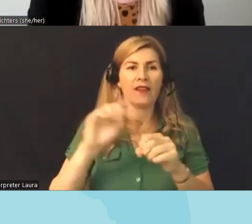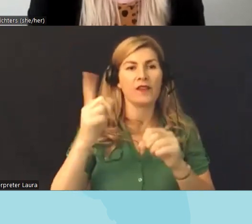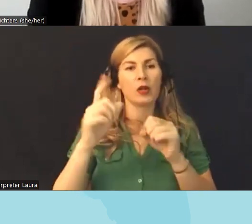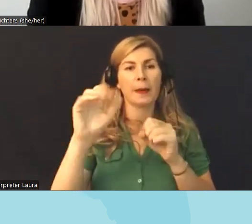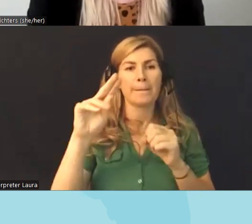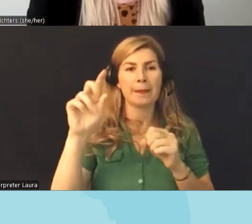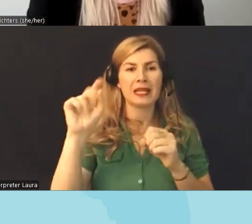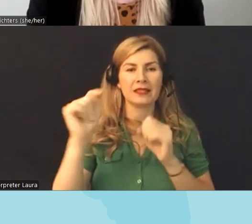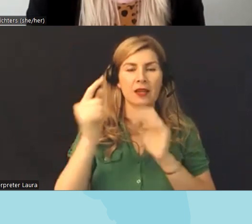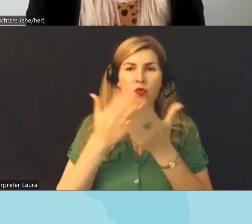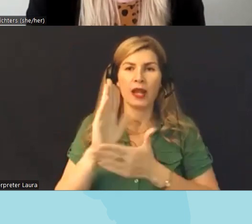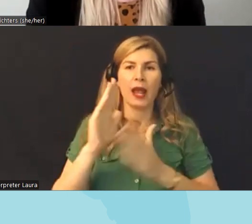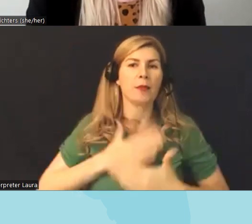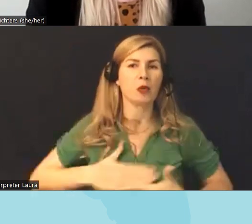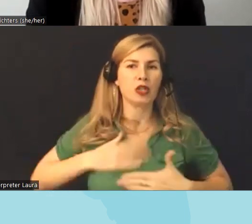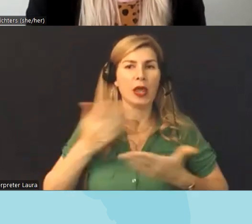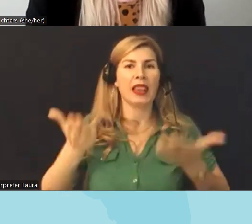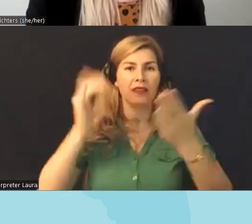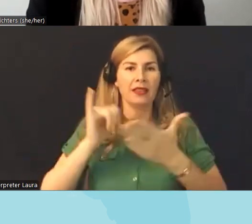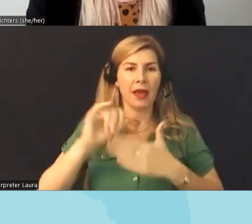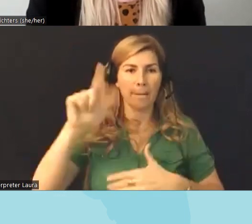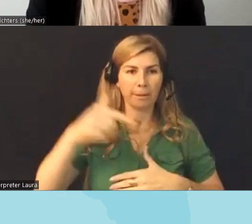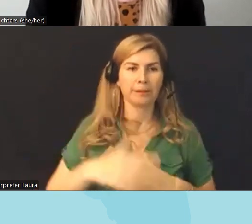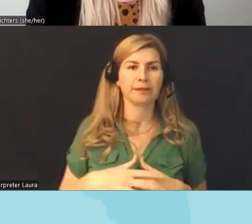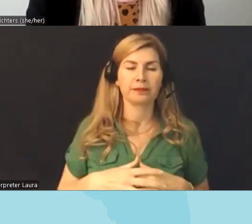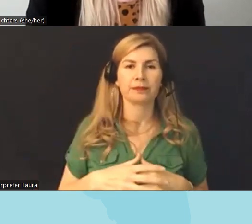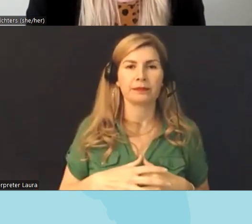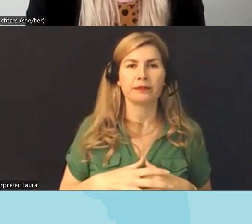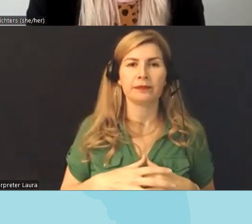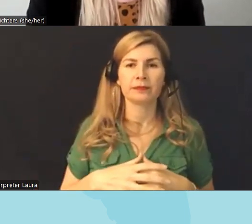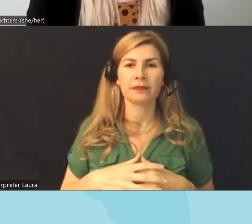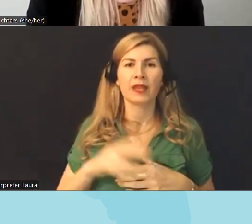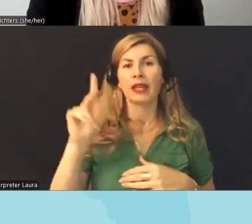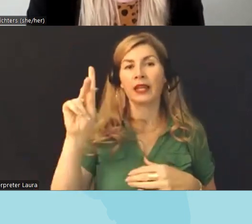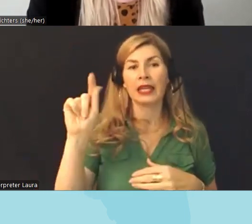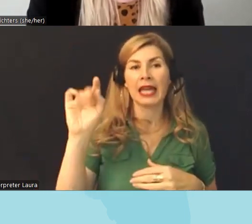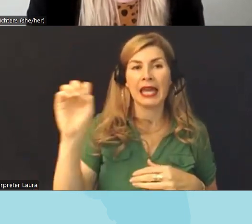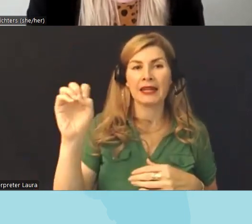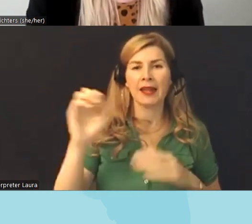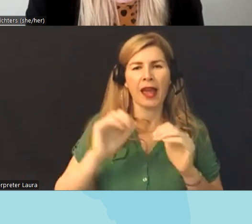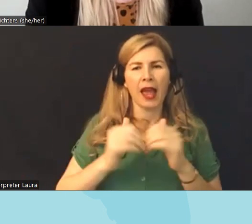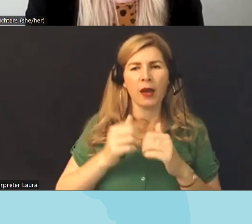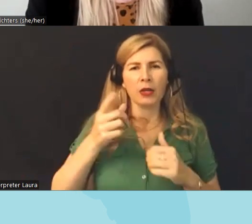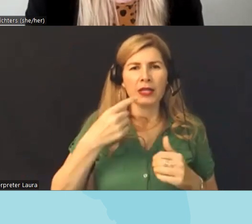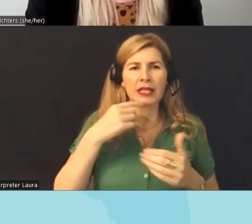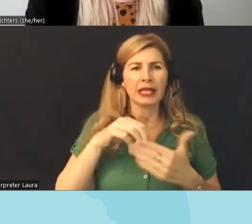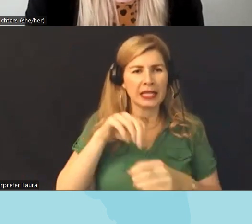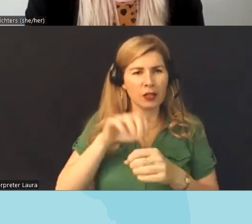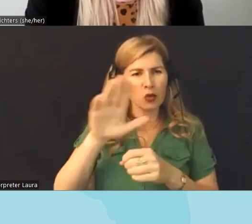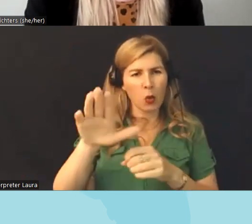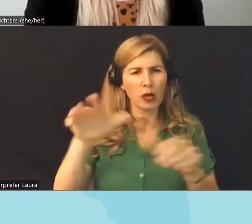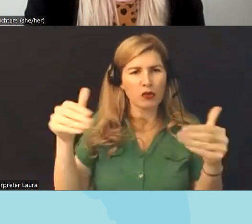you lifting that up um uh turning to to Katie um how you mentioned in your introductory remarks